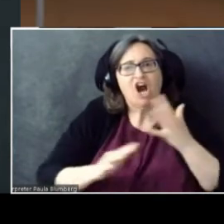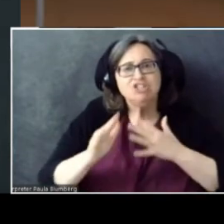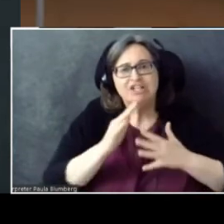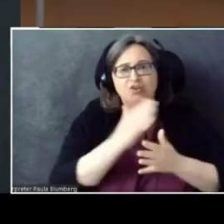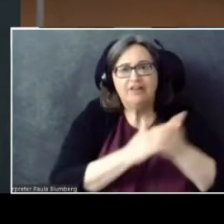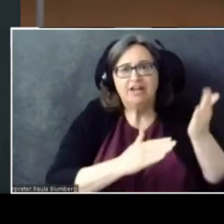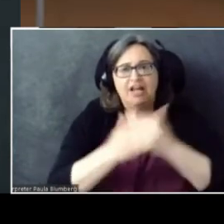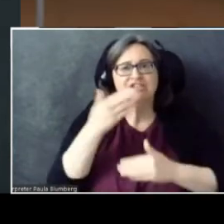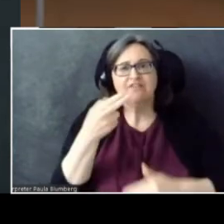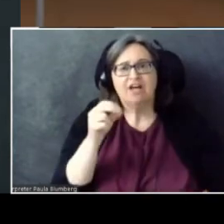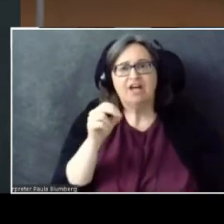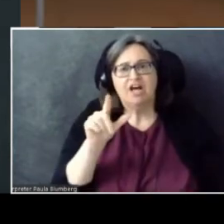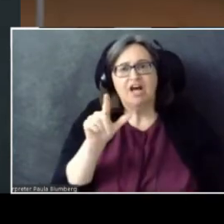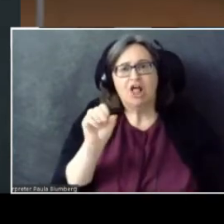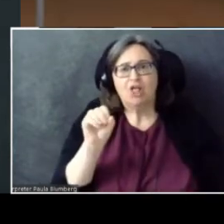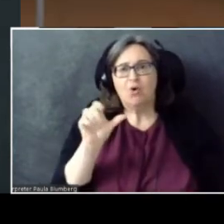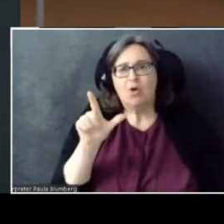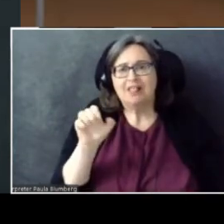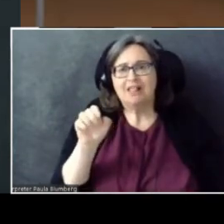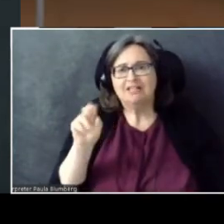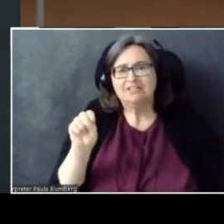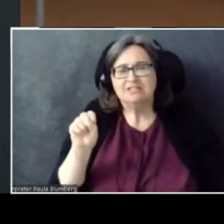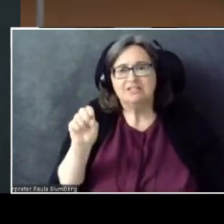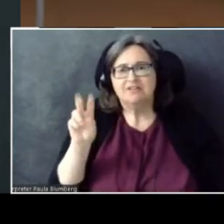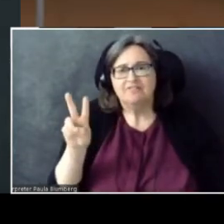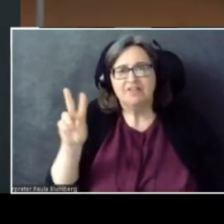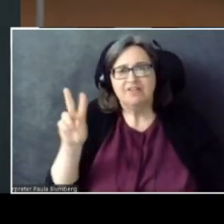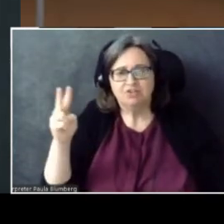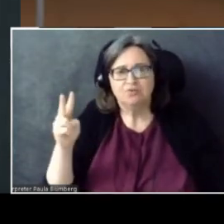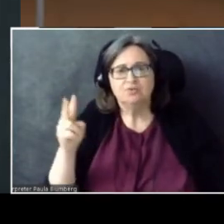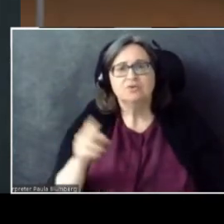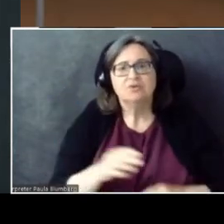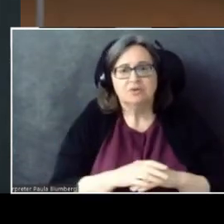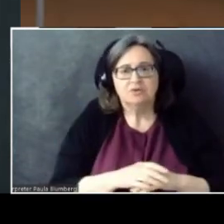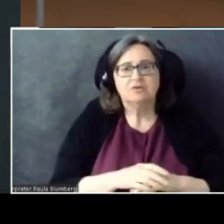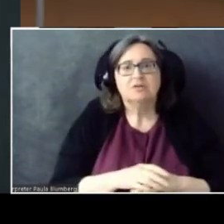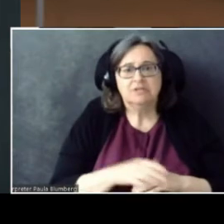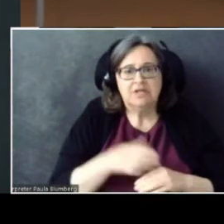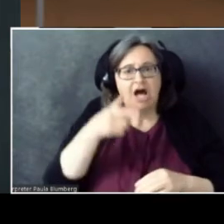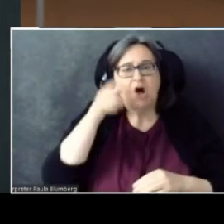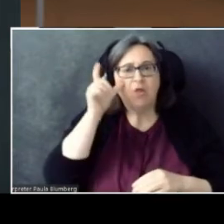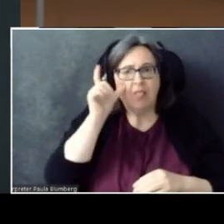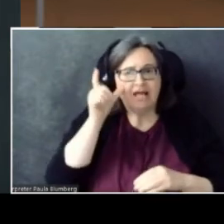And this is where my journey into accessibility in XR really began.